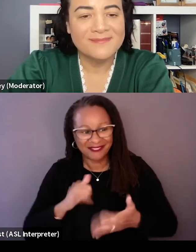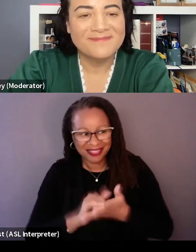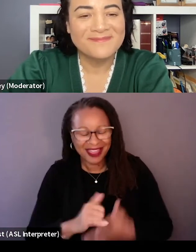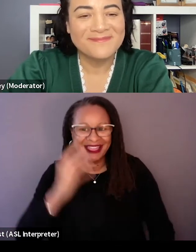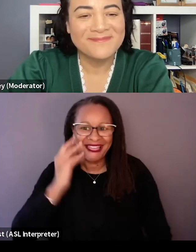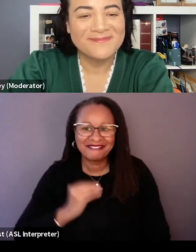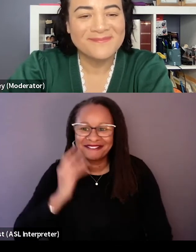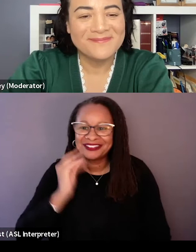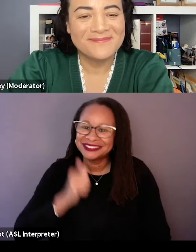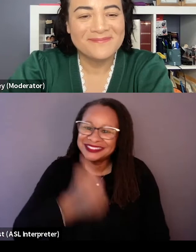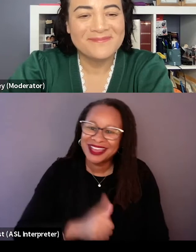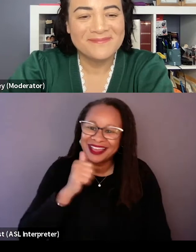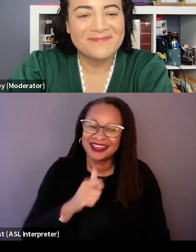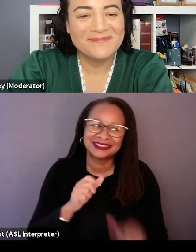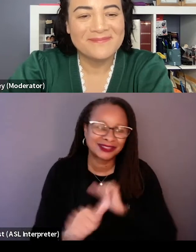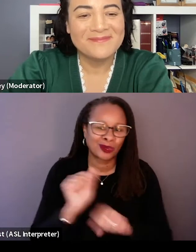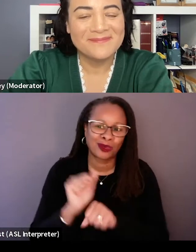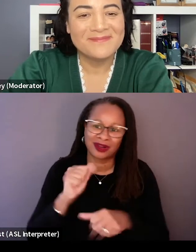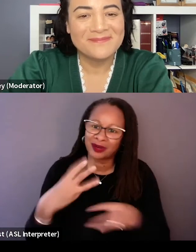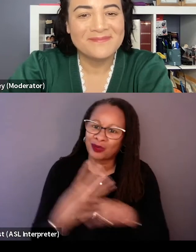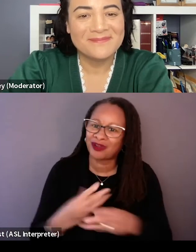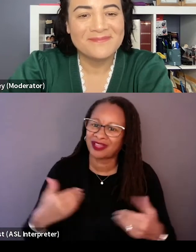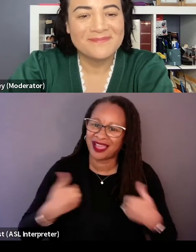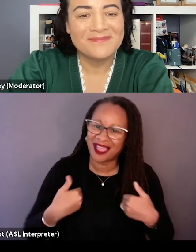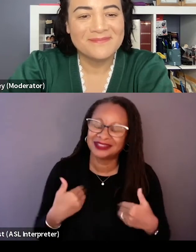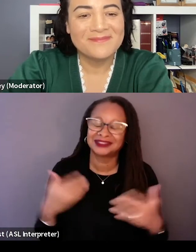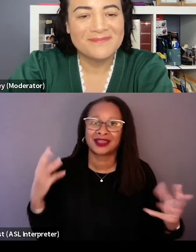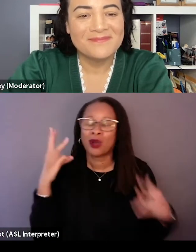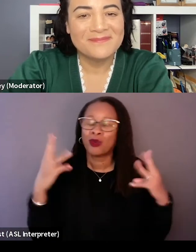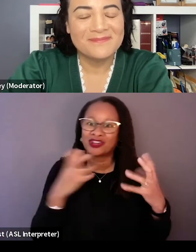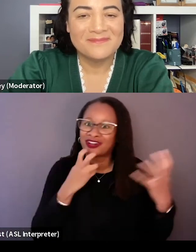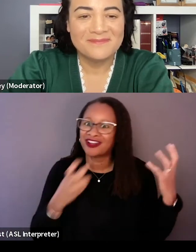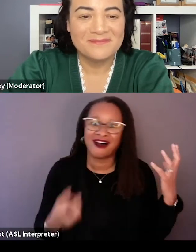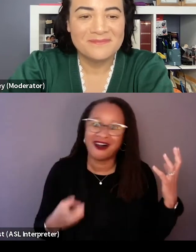and still work in a world that has wonder and awe and discovery adventure,